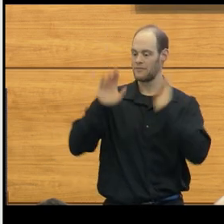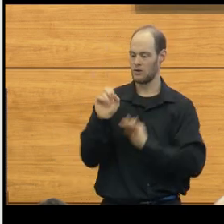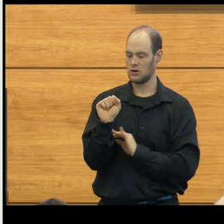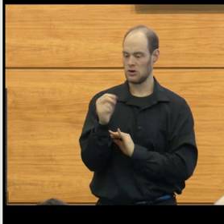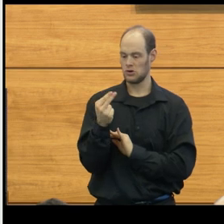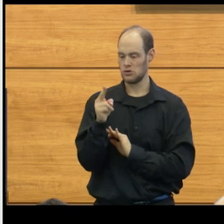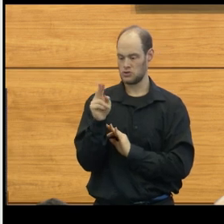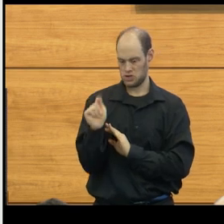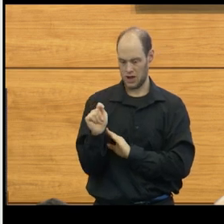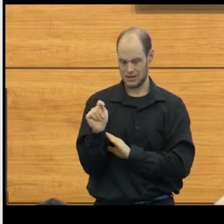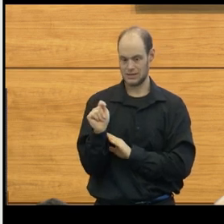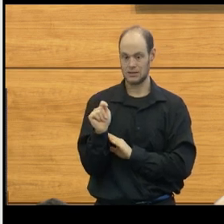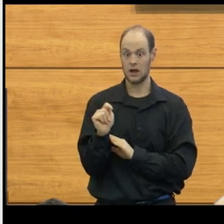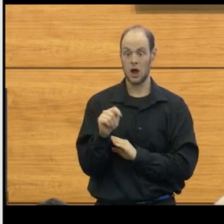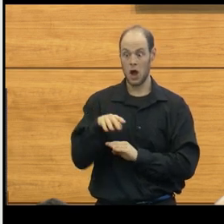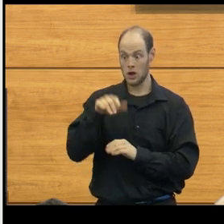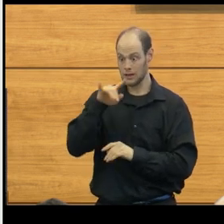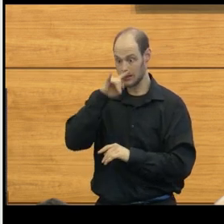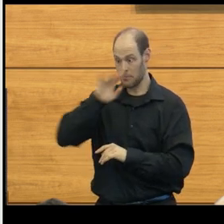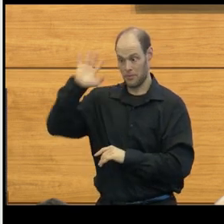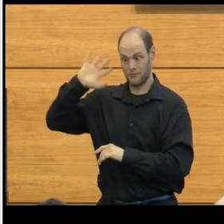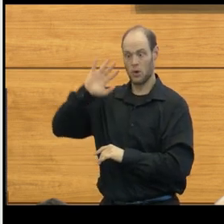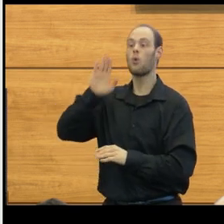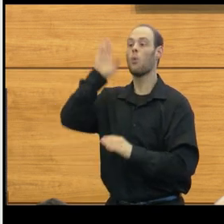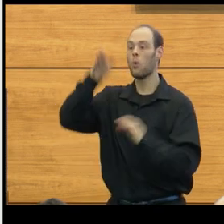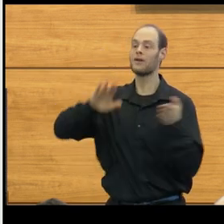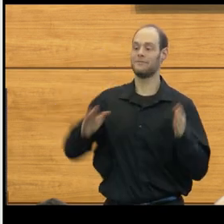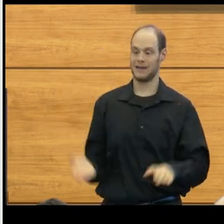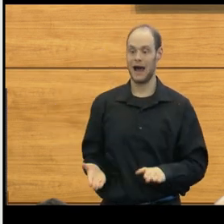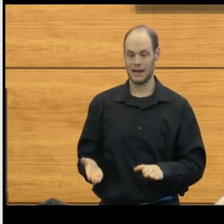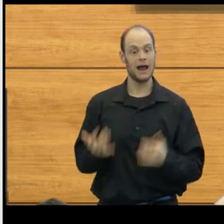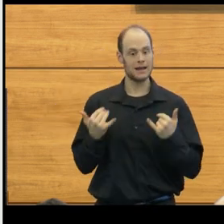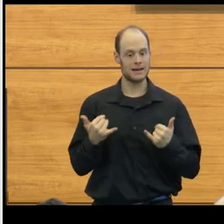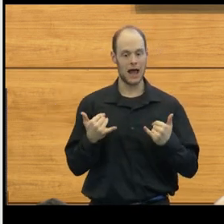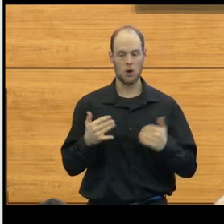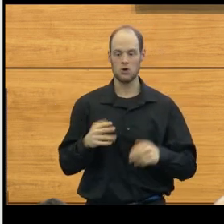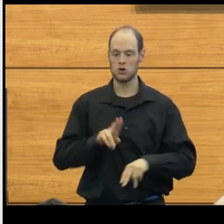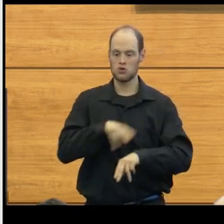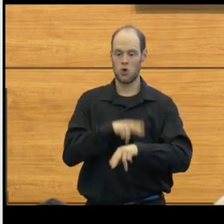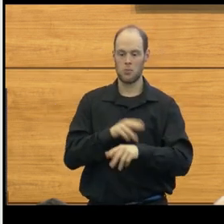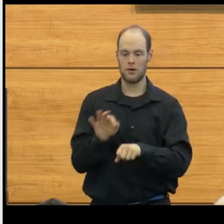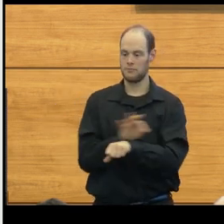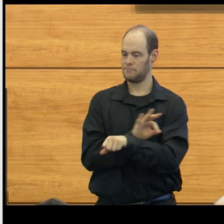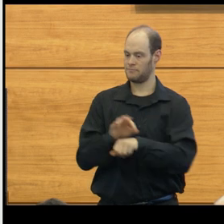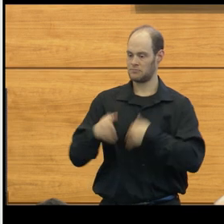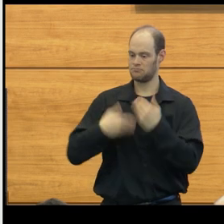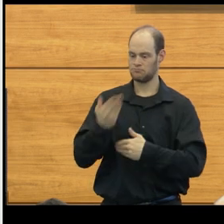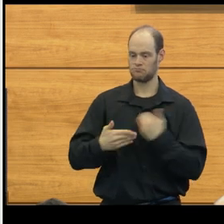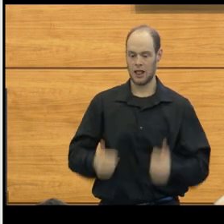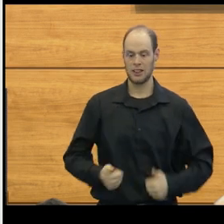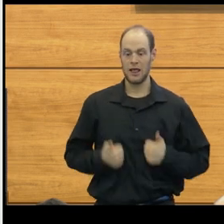Here's a child who would've died in years past, who now has a normal functioning life because of a working system.